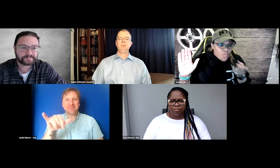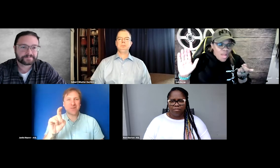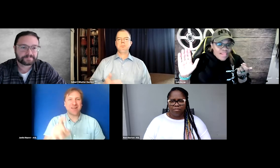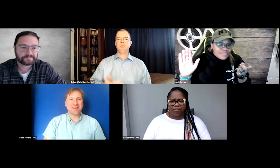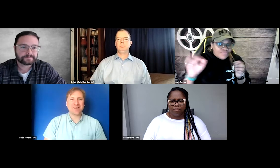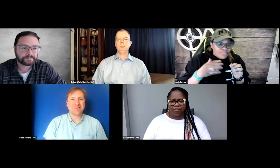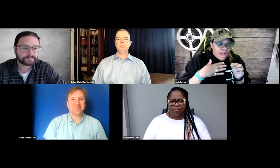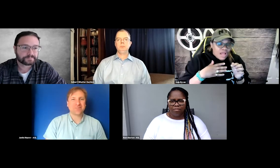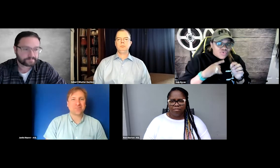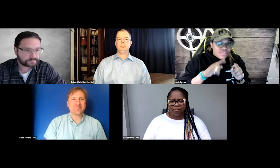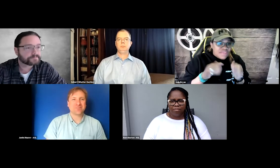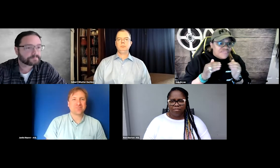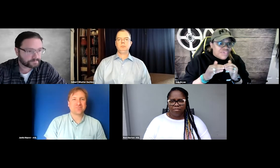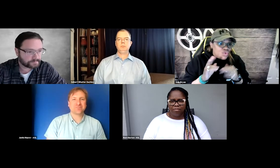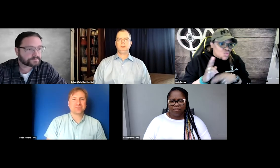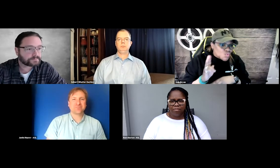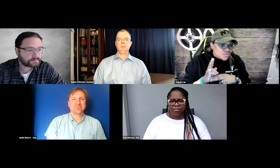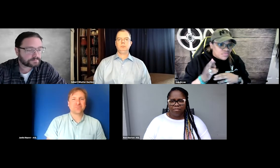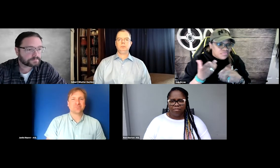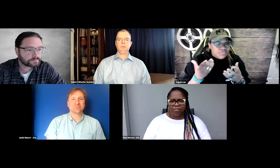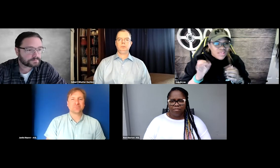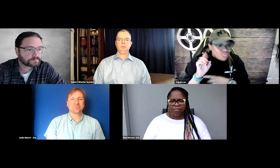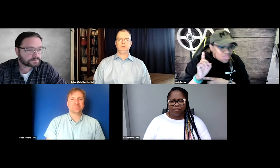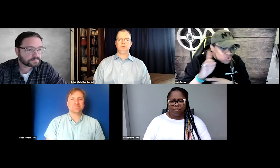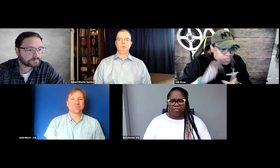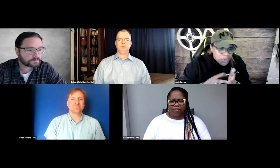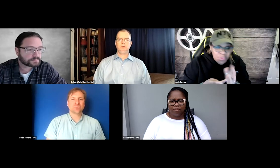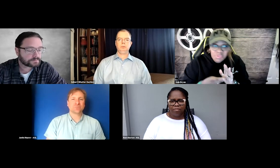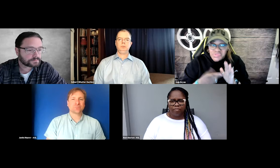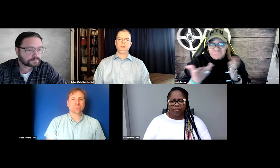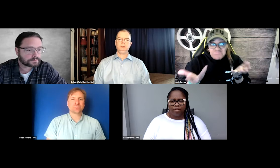Well, I understand the fair use, educational purpose.